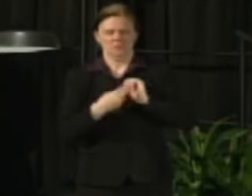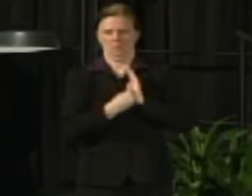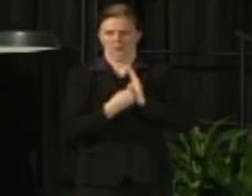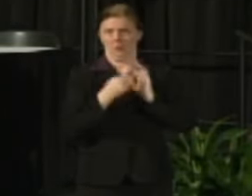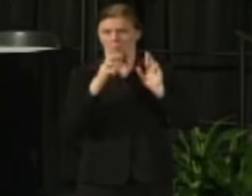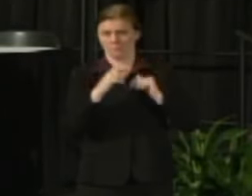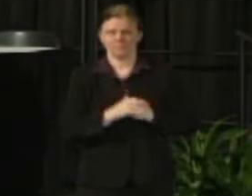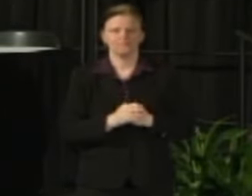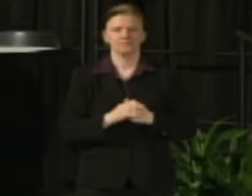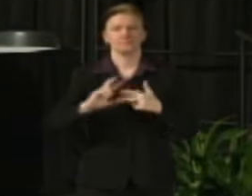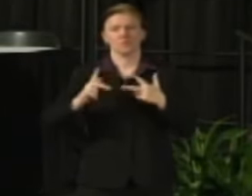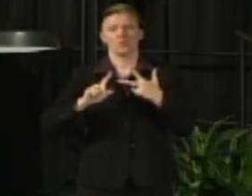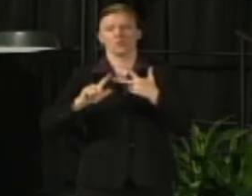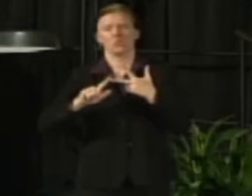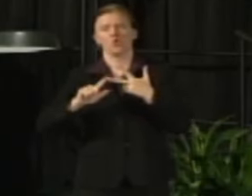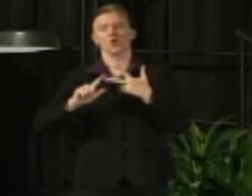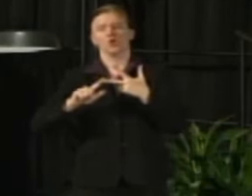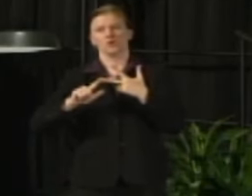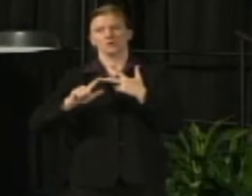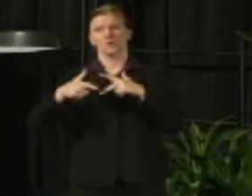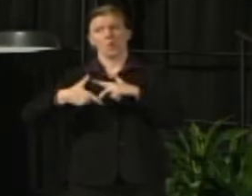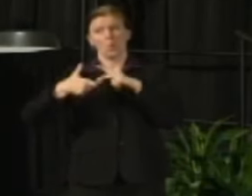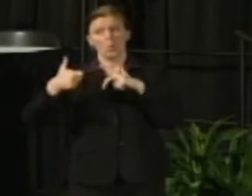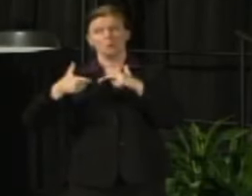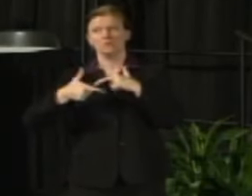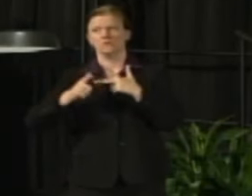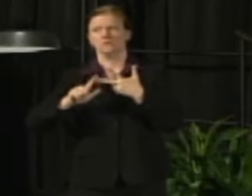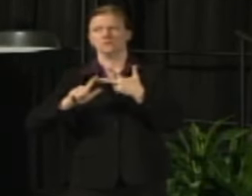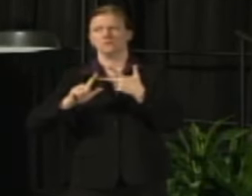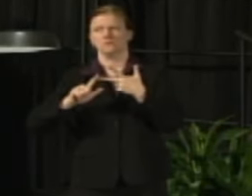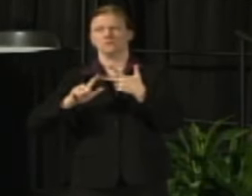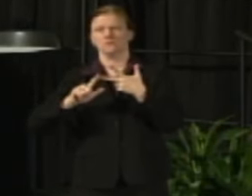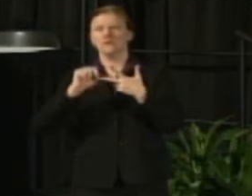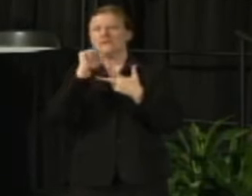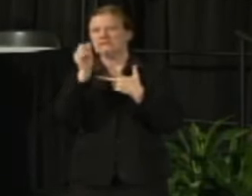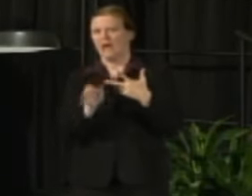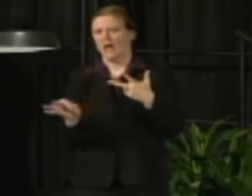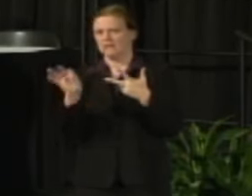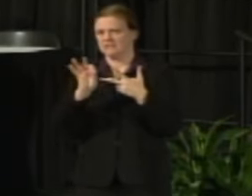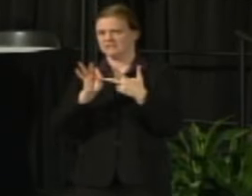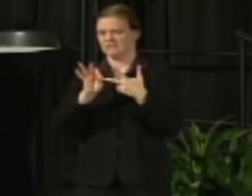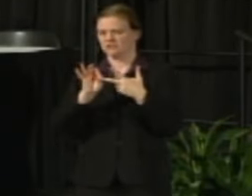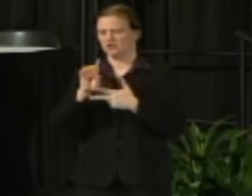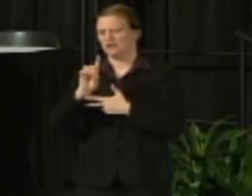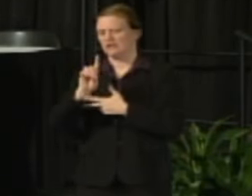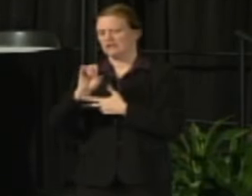A third example or a third area is to put a hold on non-essential and discretionary salary adjustments.